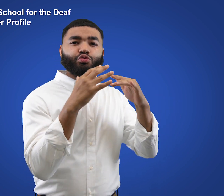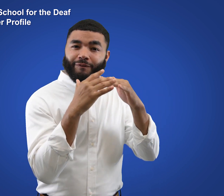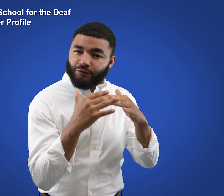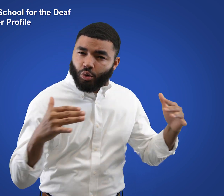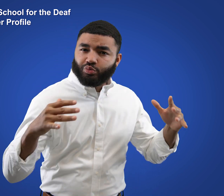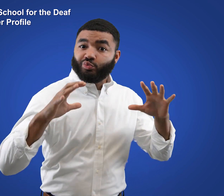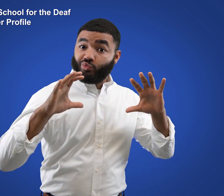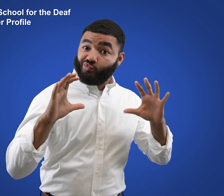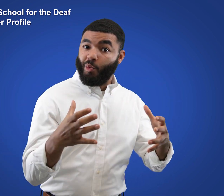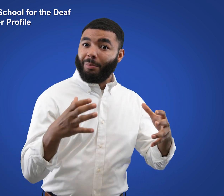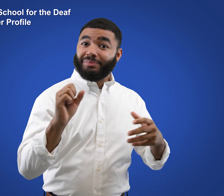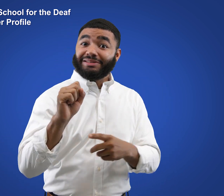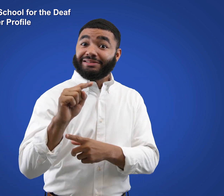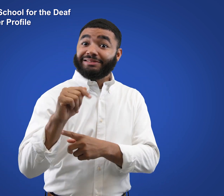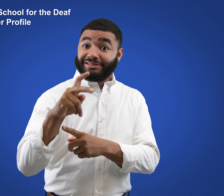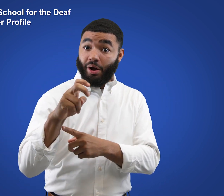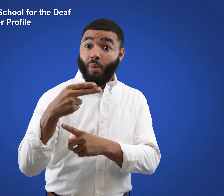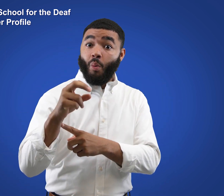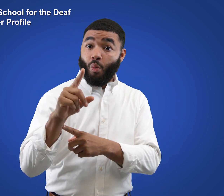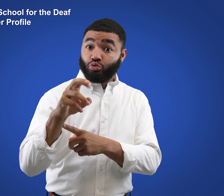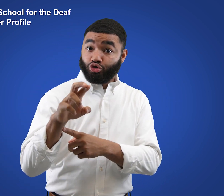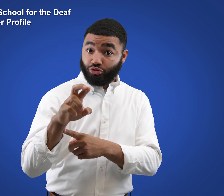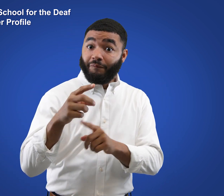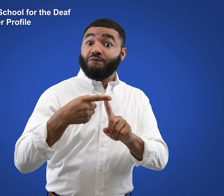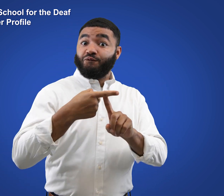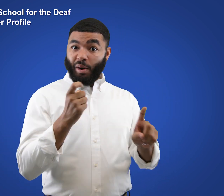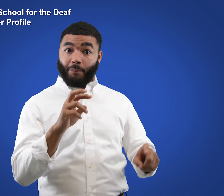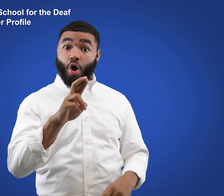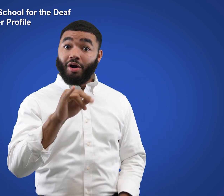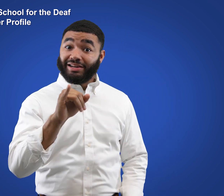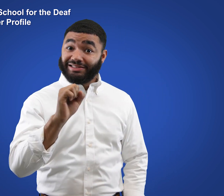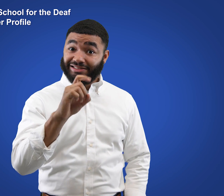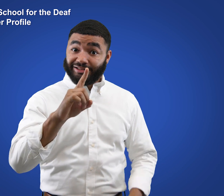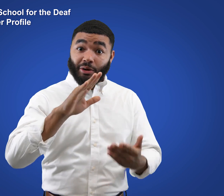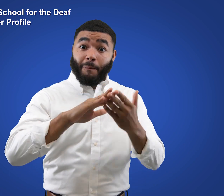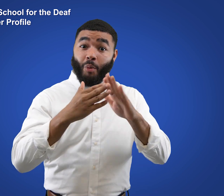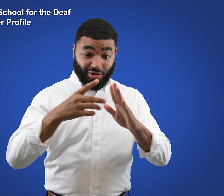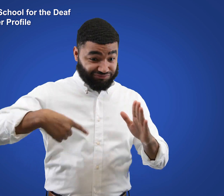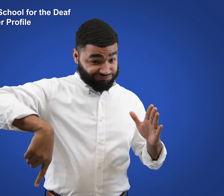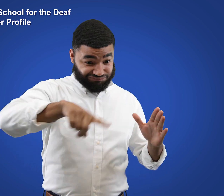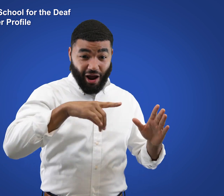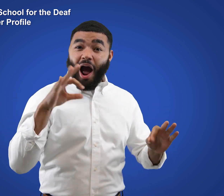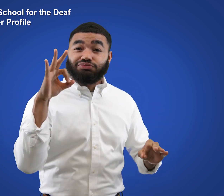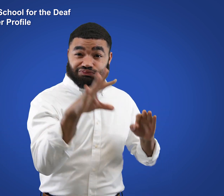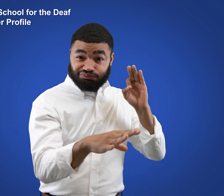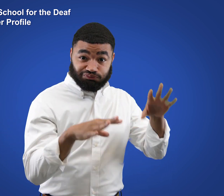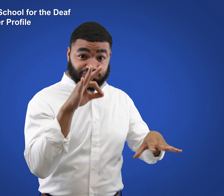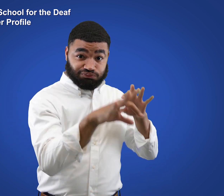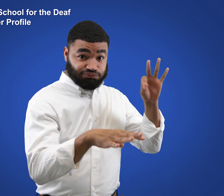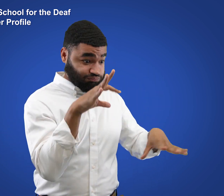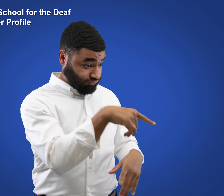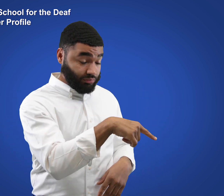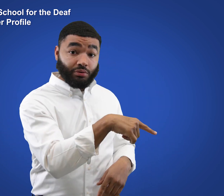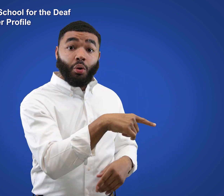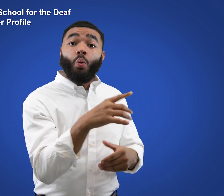a diverse group of stakeholders from the RISD community,